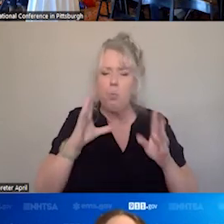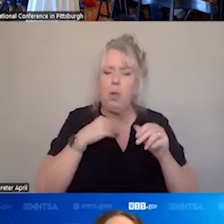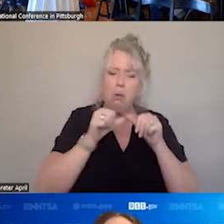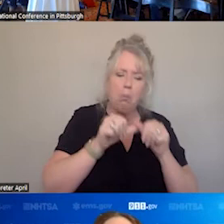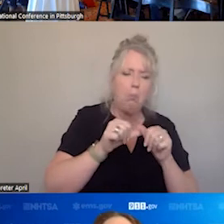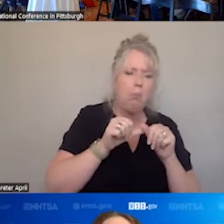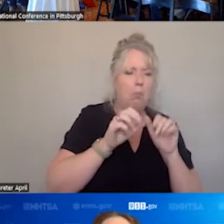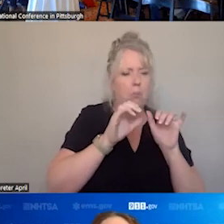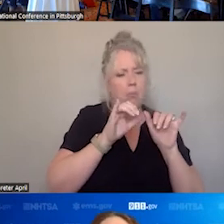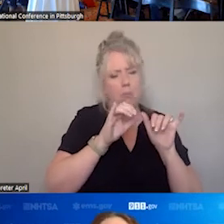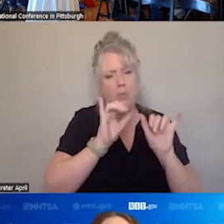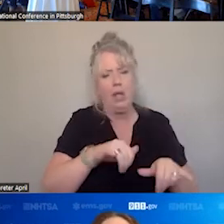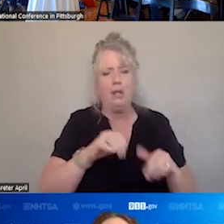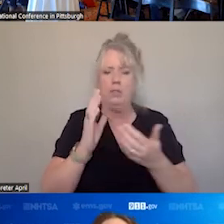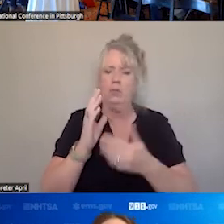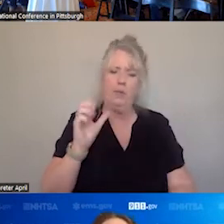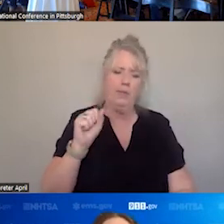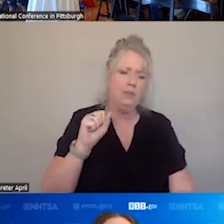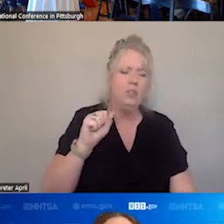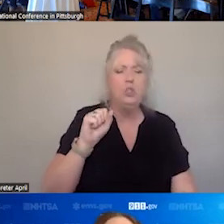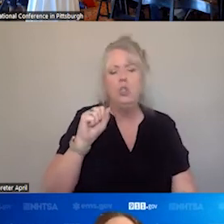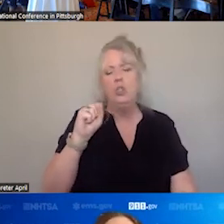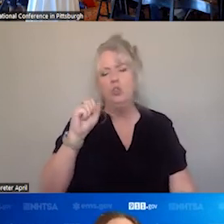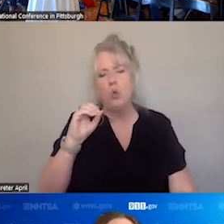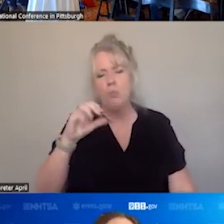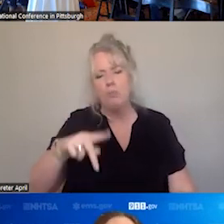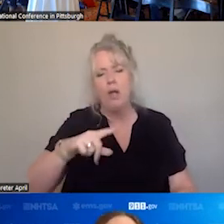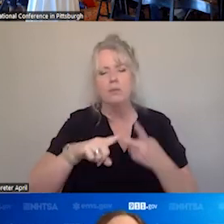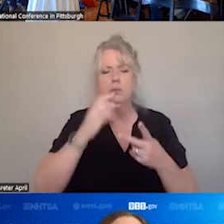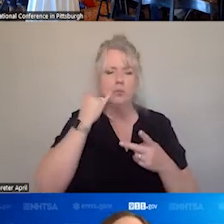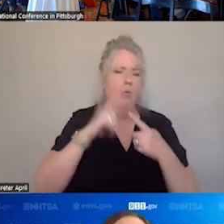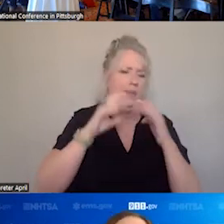THE, THE, SCOPE OF PRACTICE AS IT IS WRITTEN OR EDUCATIONAL STANDARDS AS THEY'RE WRITTEN. OFTEN